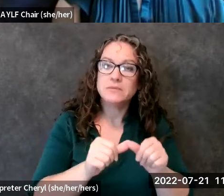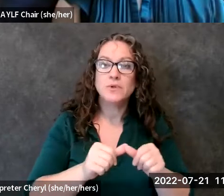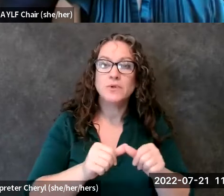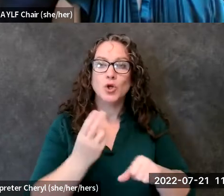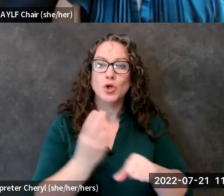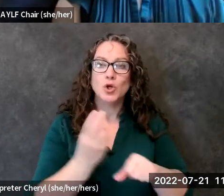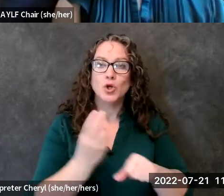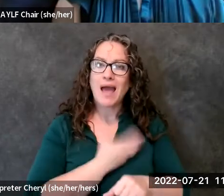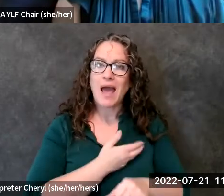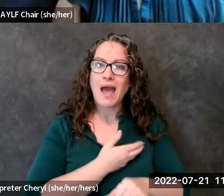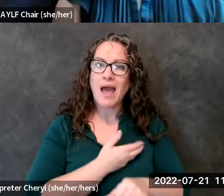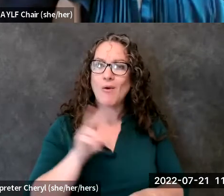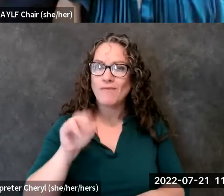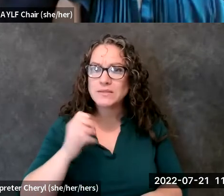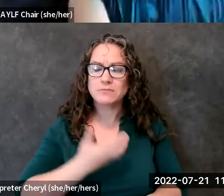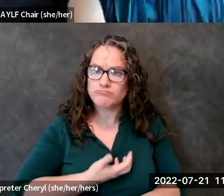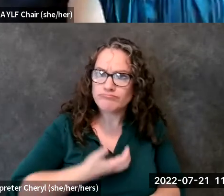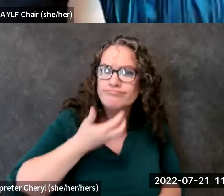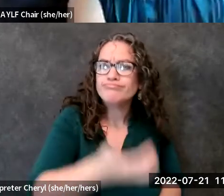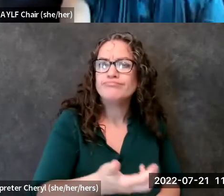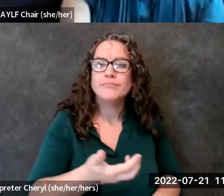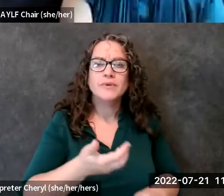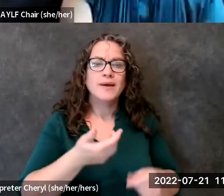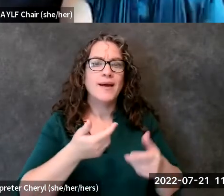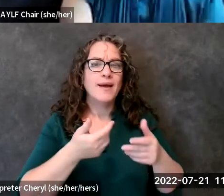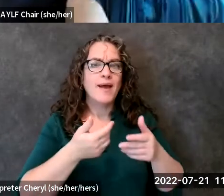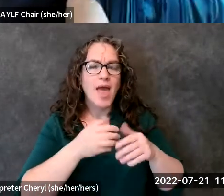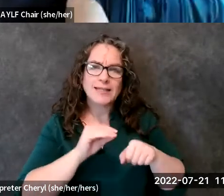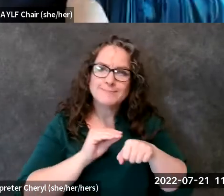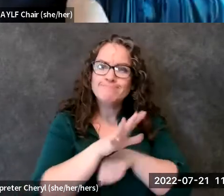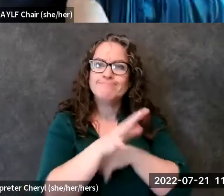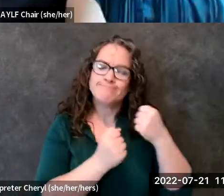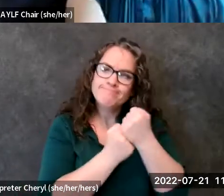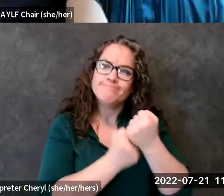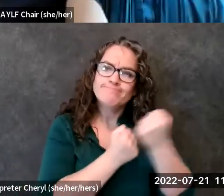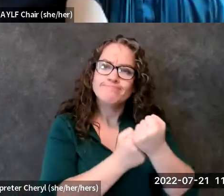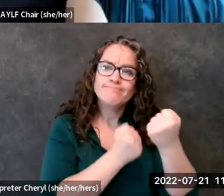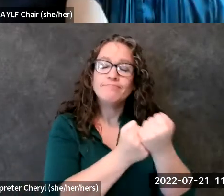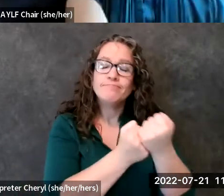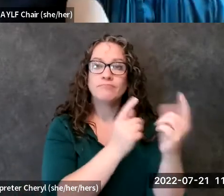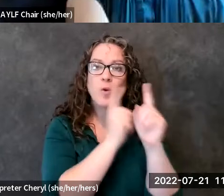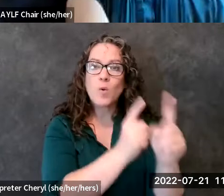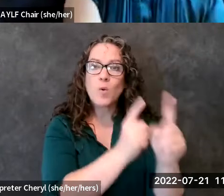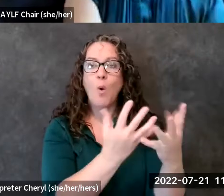to advocate for um for that change because it is when we speak up and speak out together